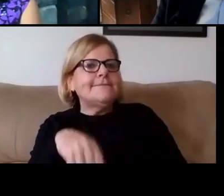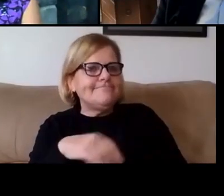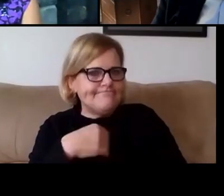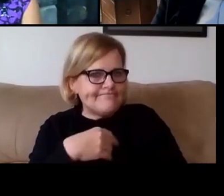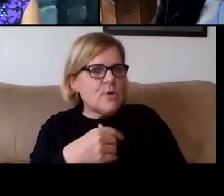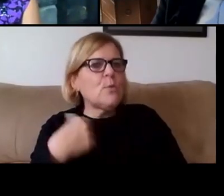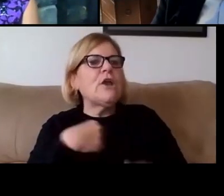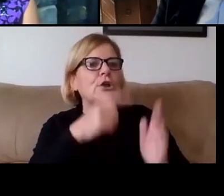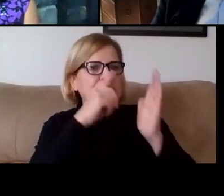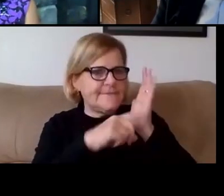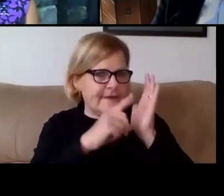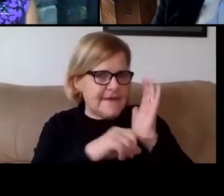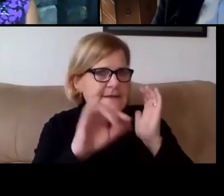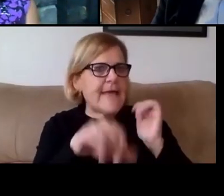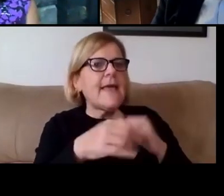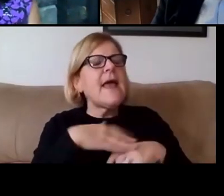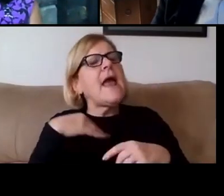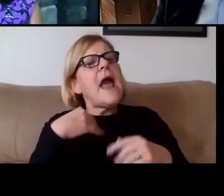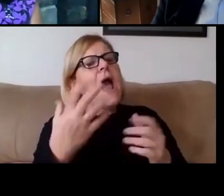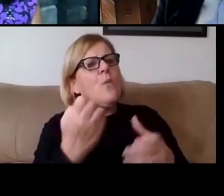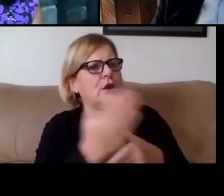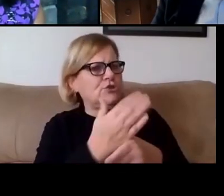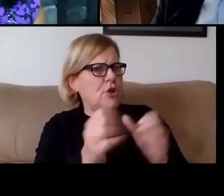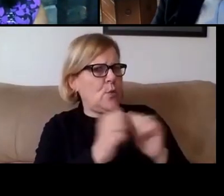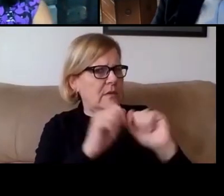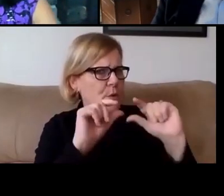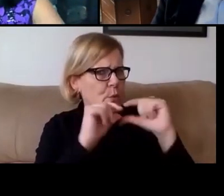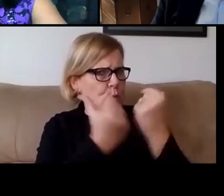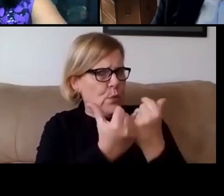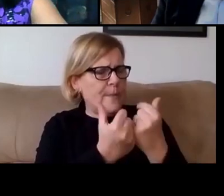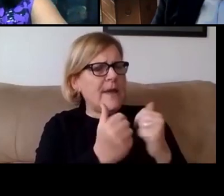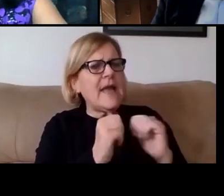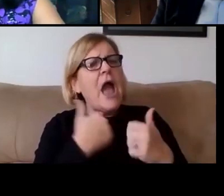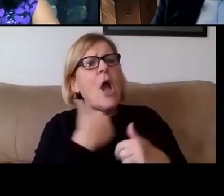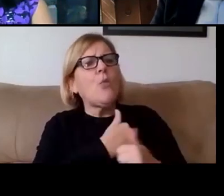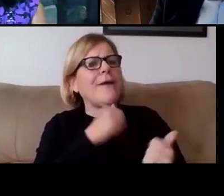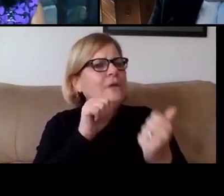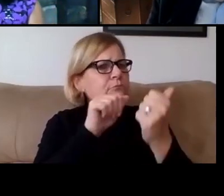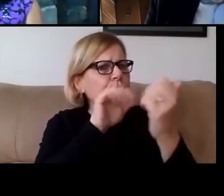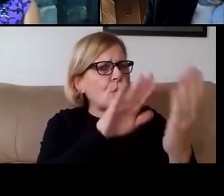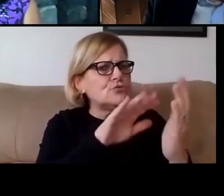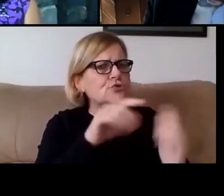I did wanna just share with the group how we've approached grading.